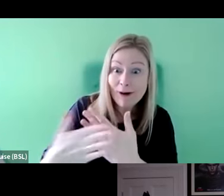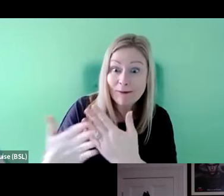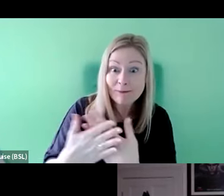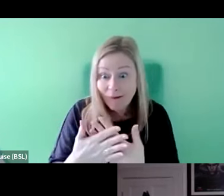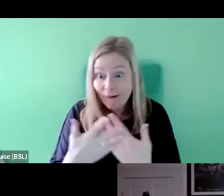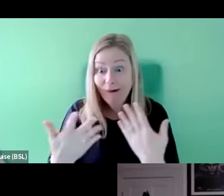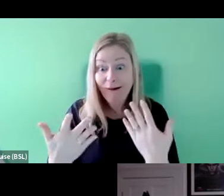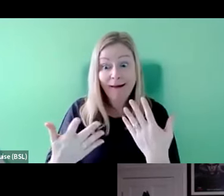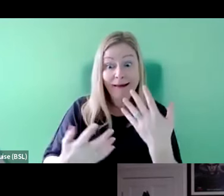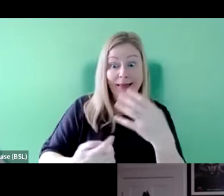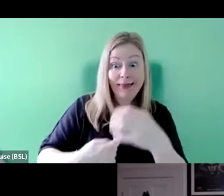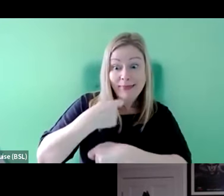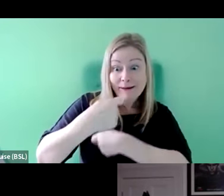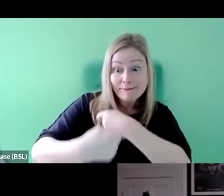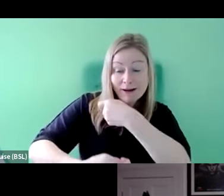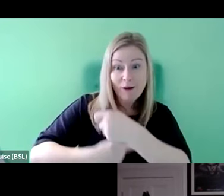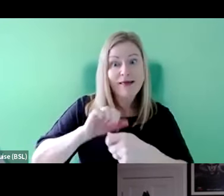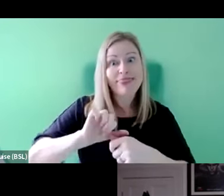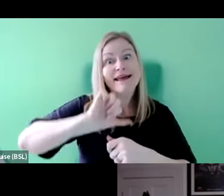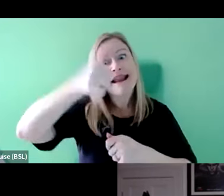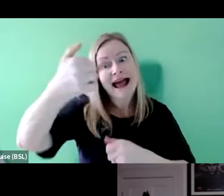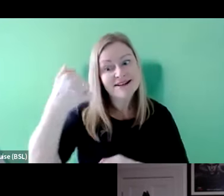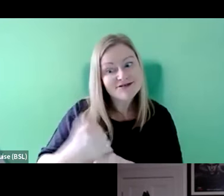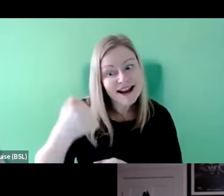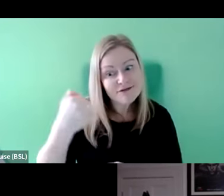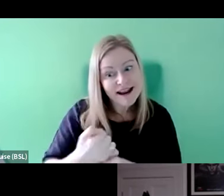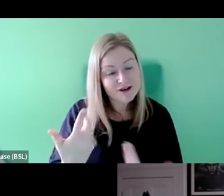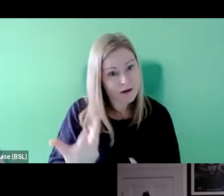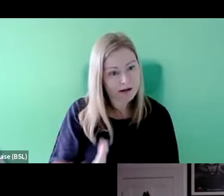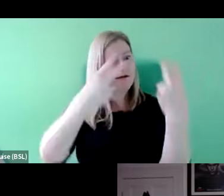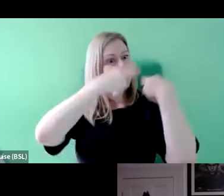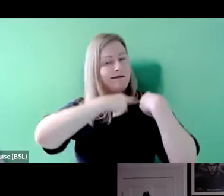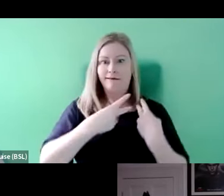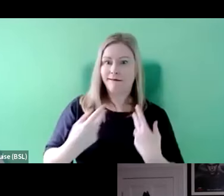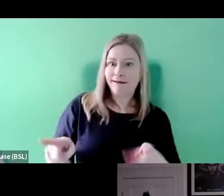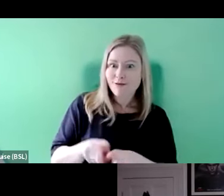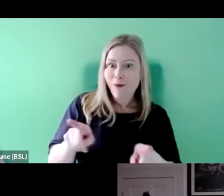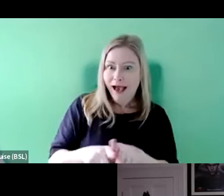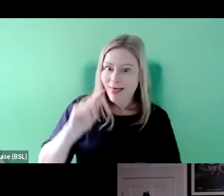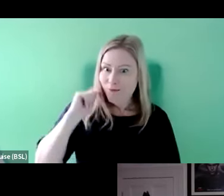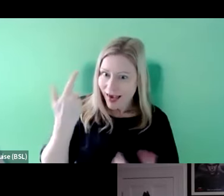the next generation will take it on as well.